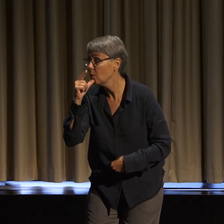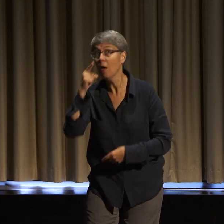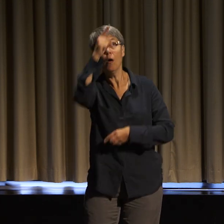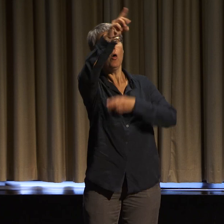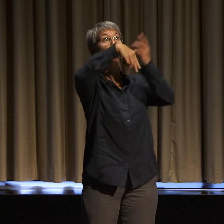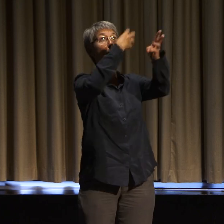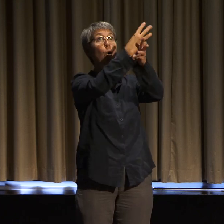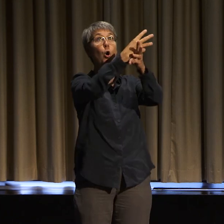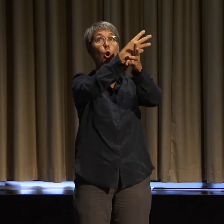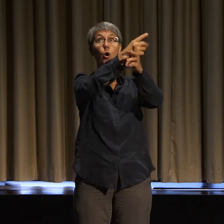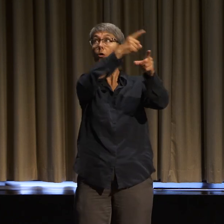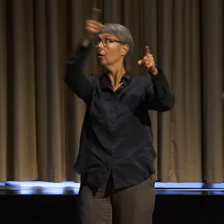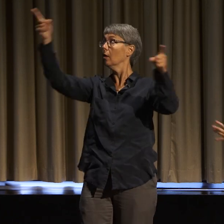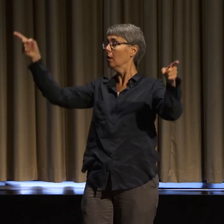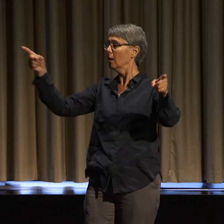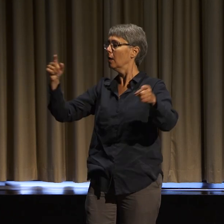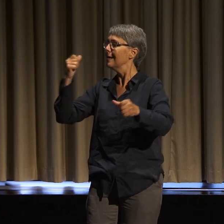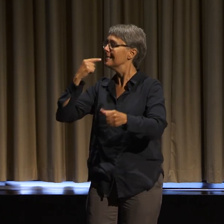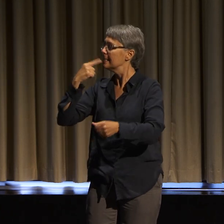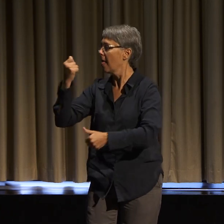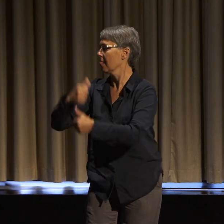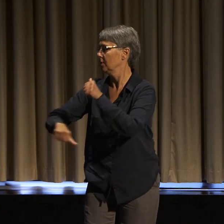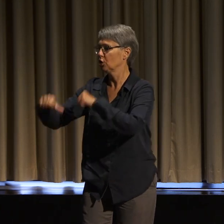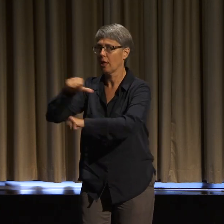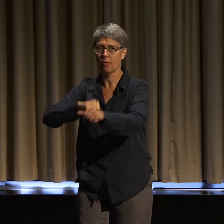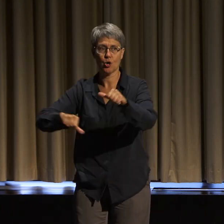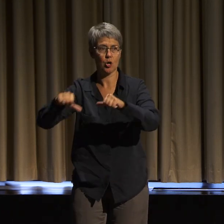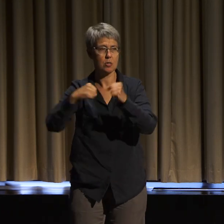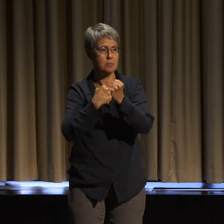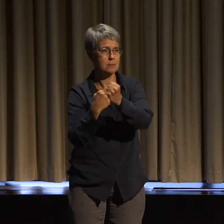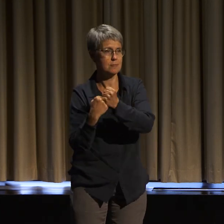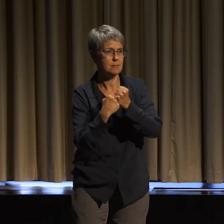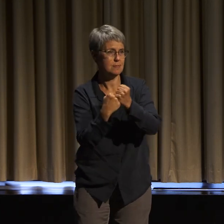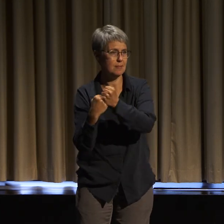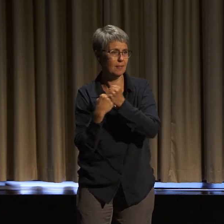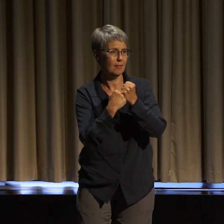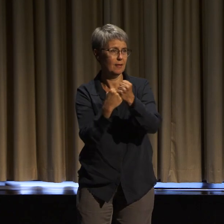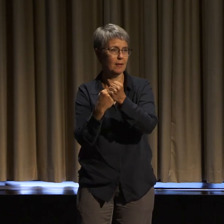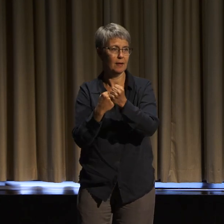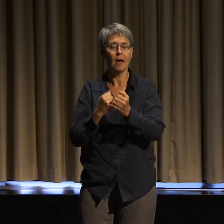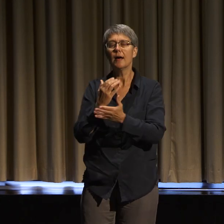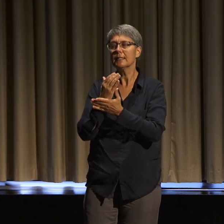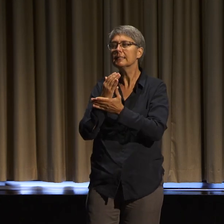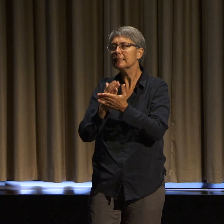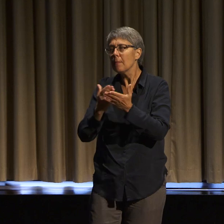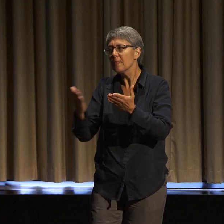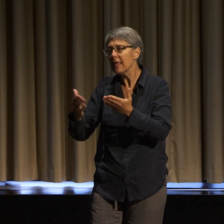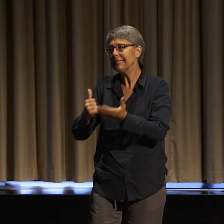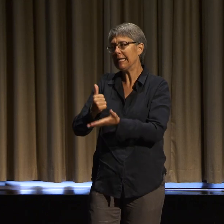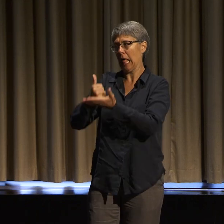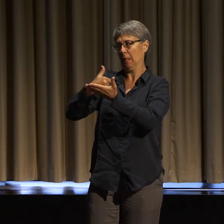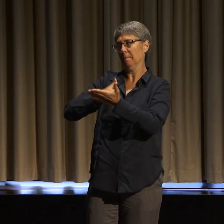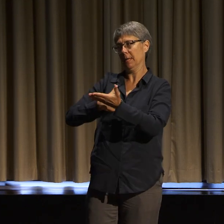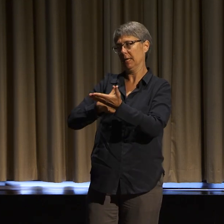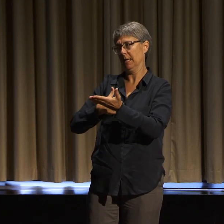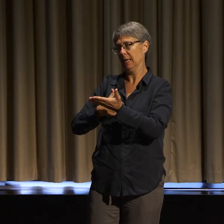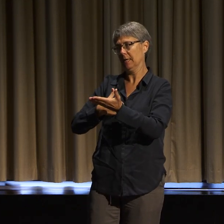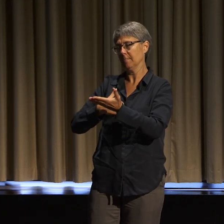I often think about all the things needed to hold my story, and I'm just going to name a few, because I'm not going to make a huge laundry list here.